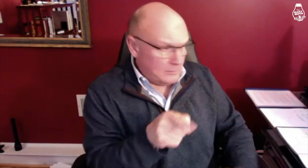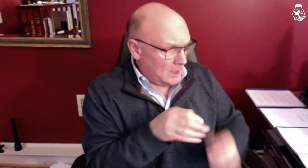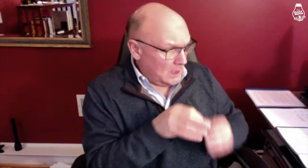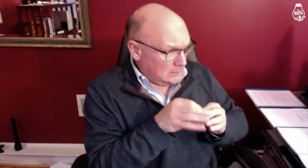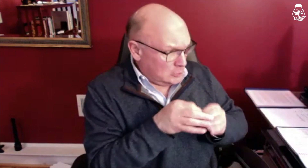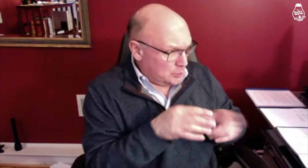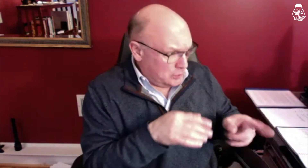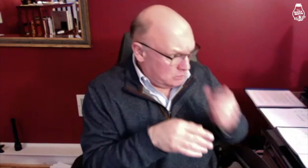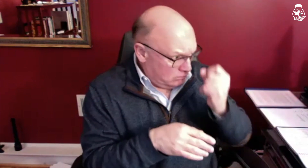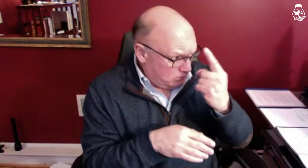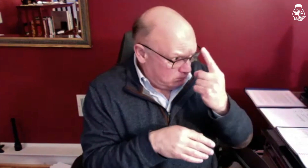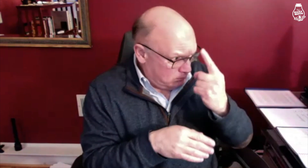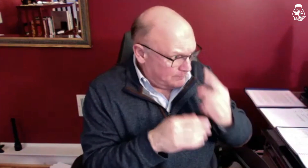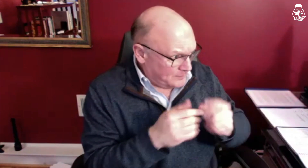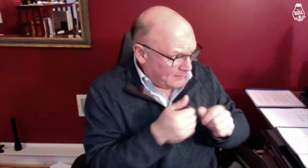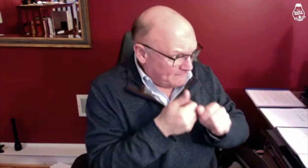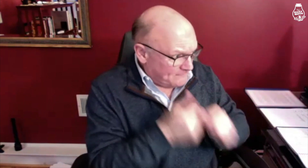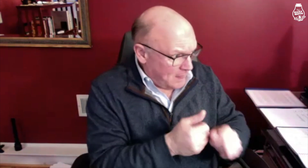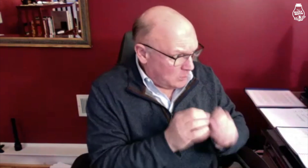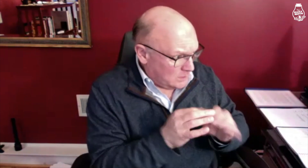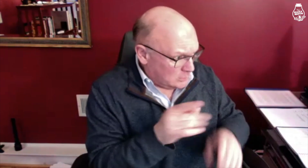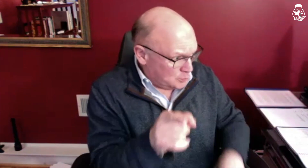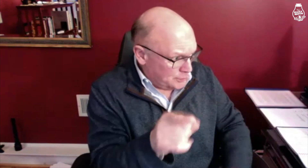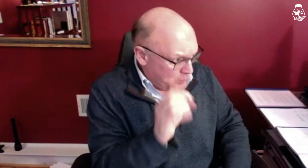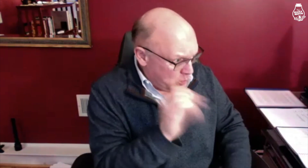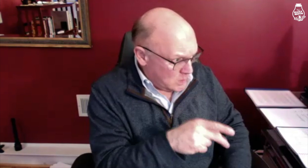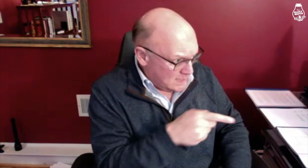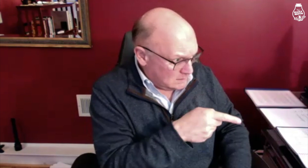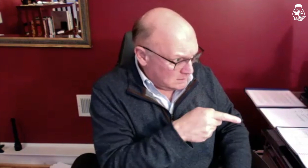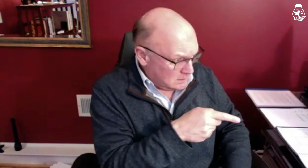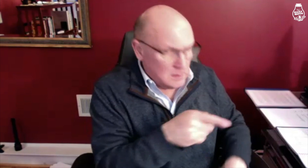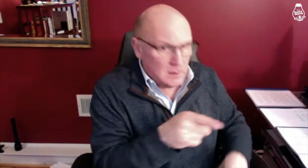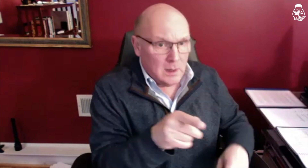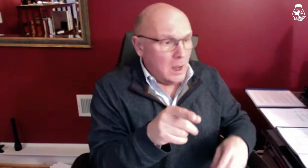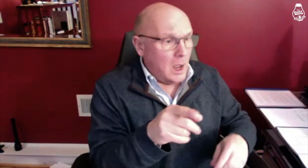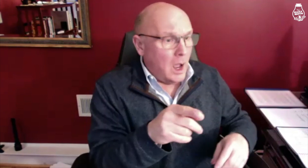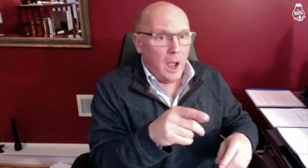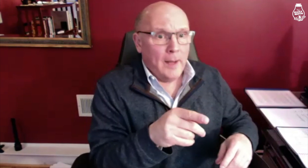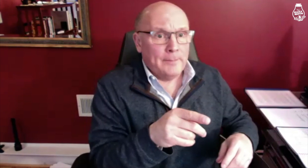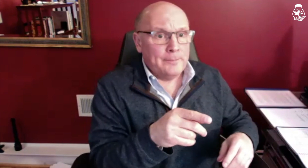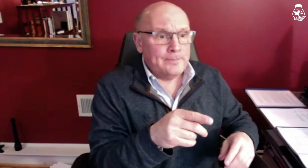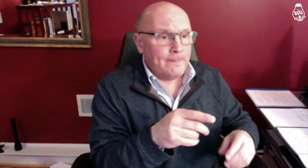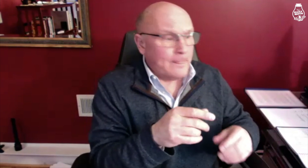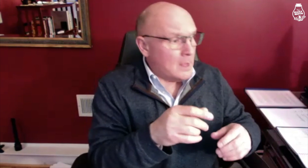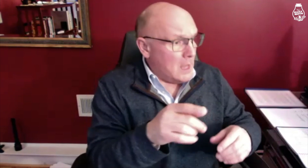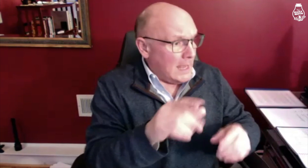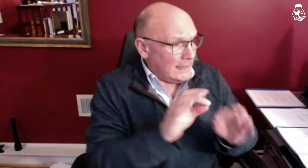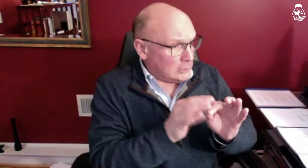he is able to understand and follow the interpreters.